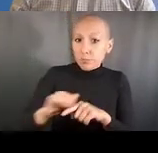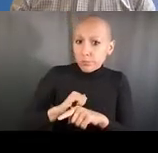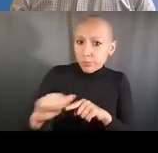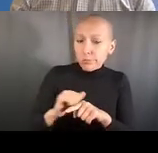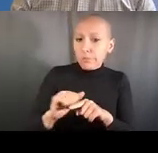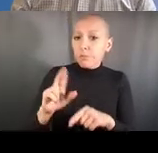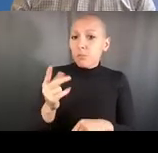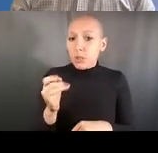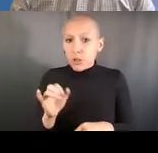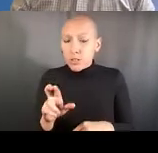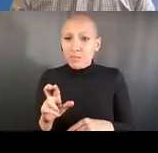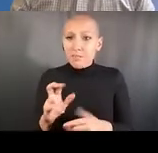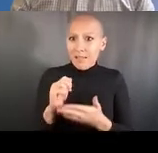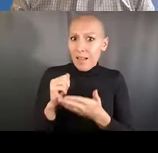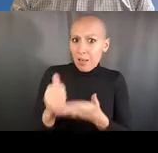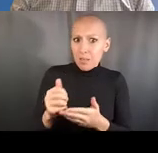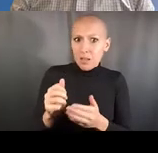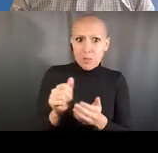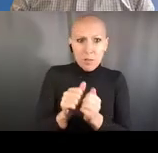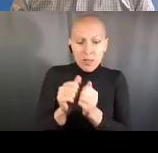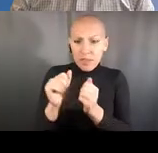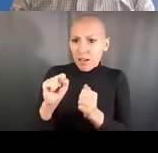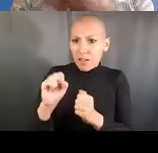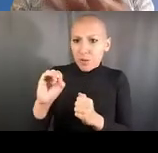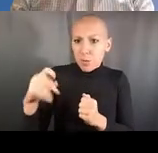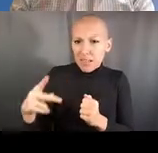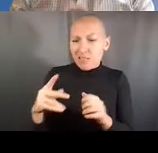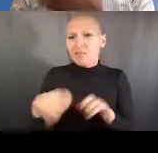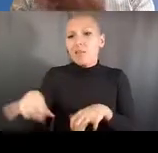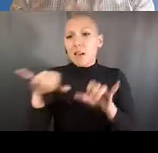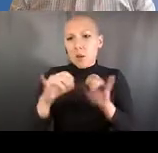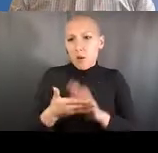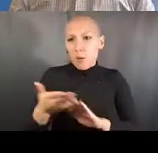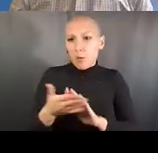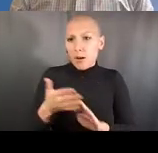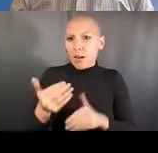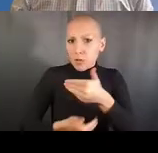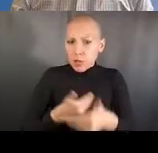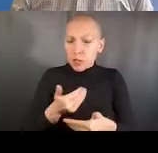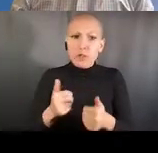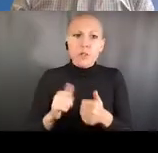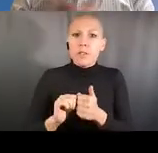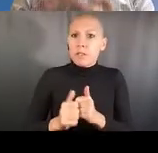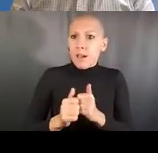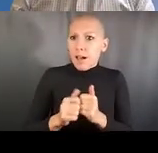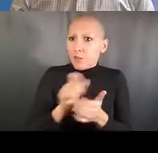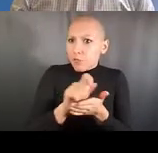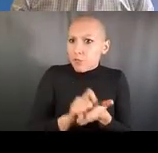because it was in a chemistry lab, and their journals in 2016